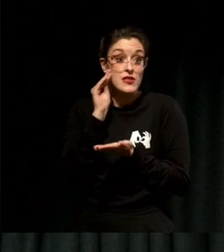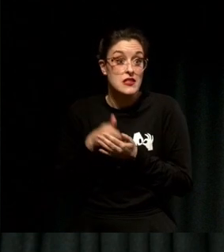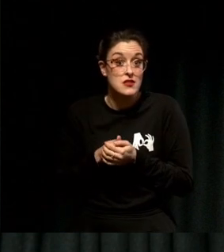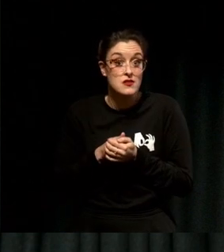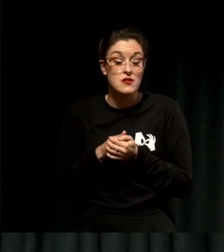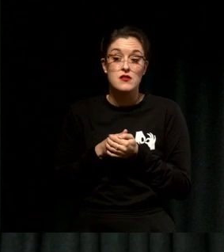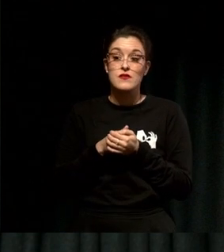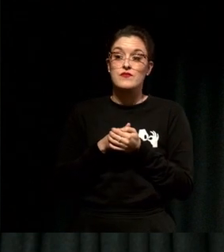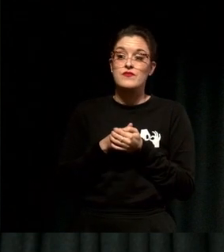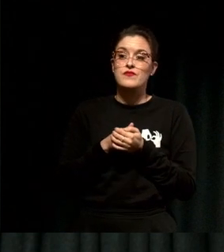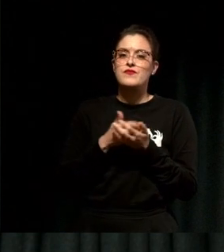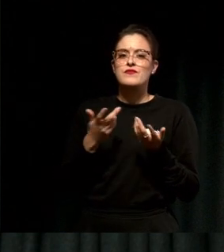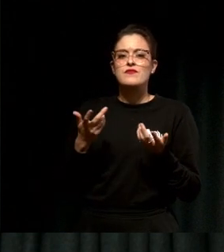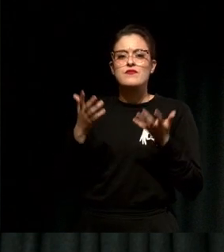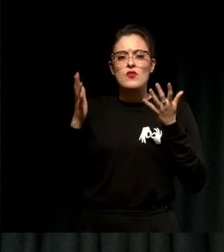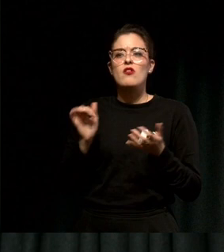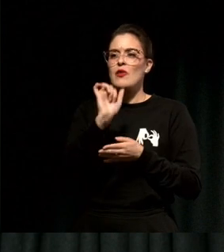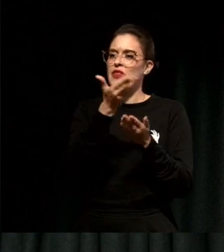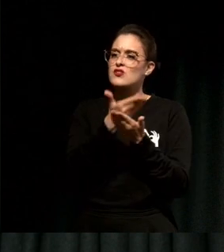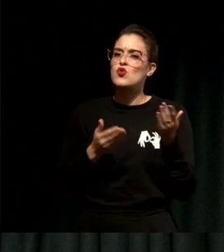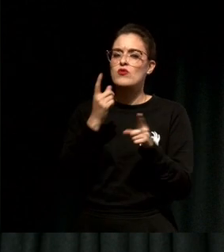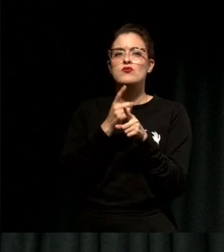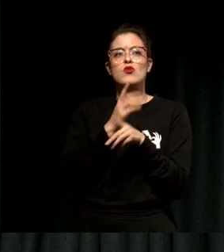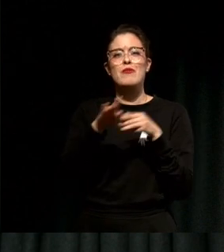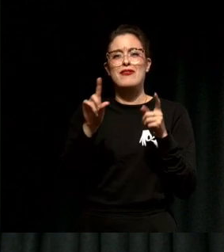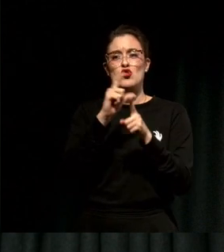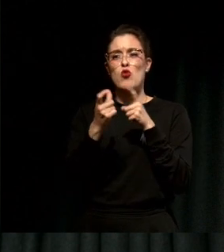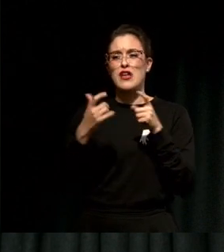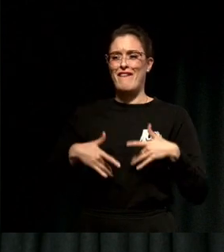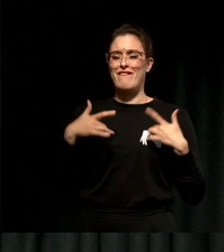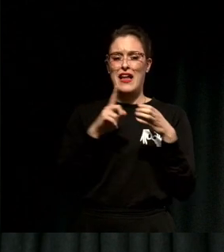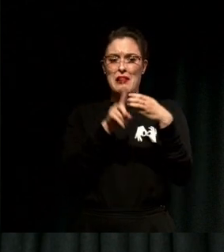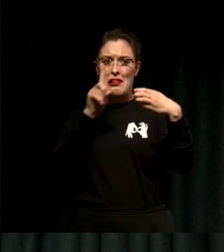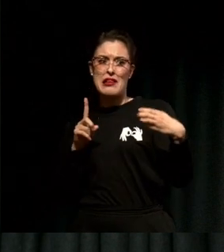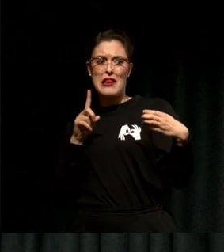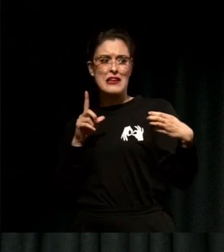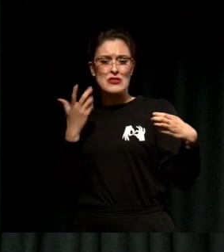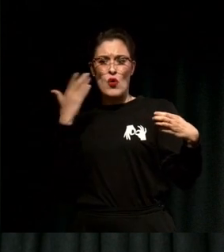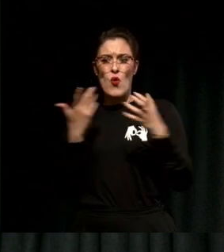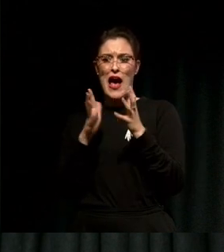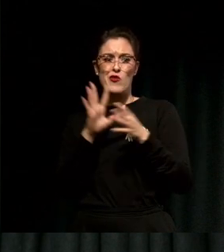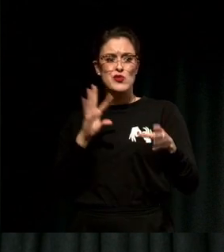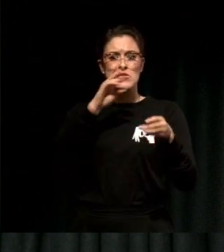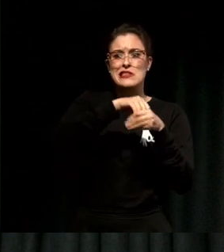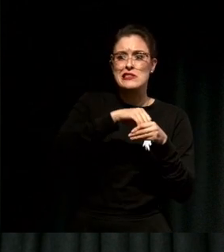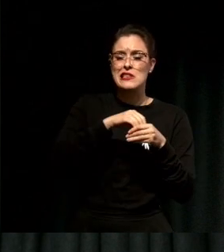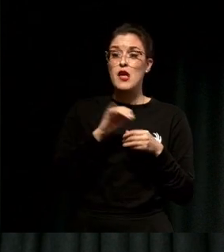Many of them describe being on the outside of a culture and trying to find a way in, or even on the outside of their own culture and how it plays out here trying to find their